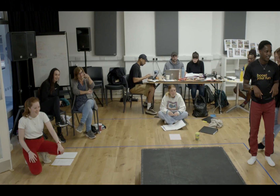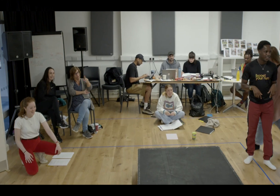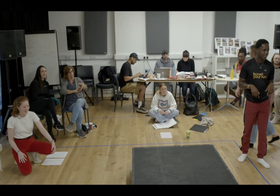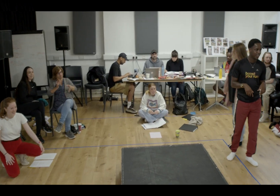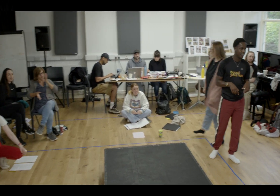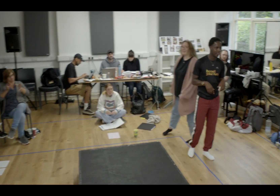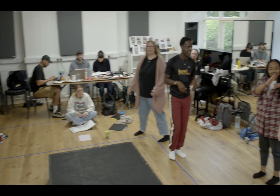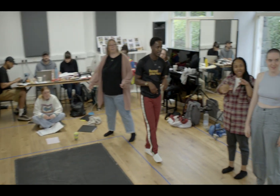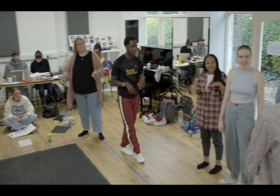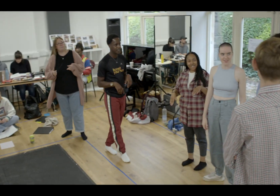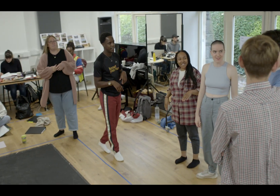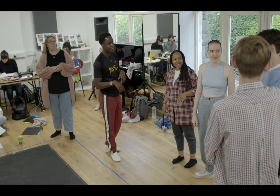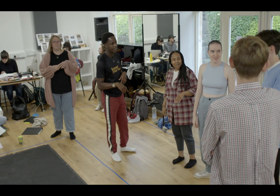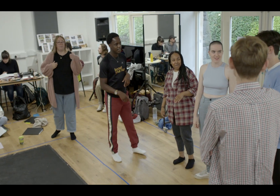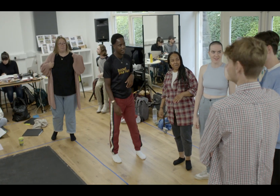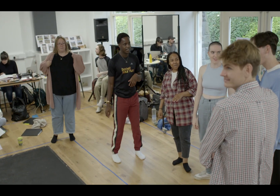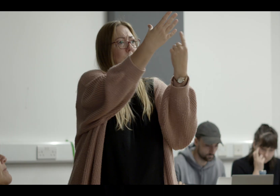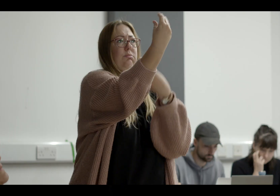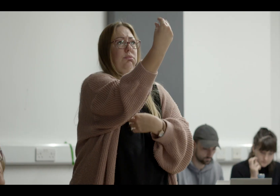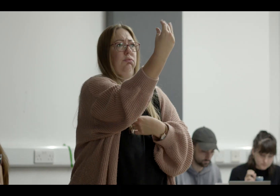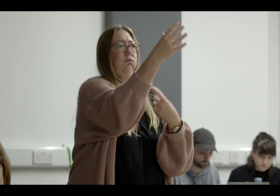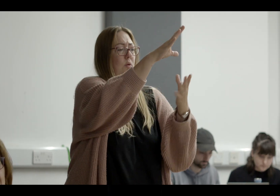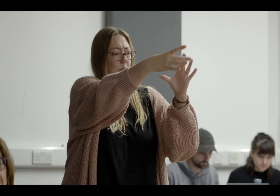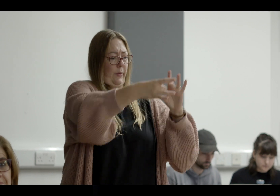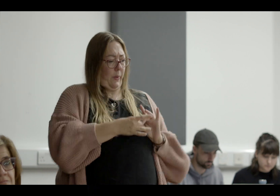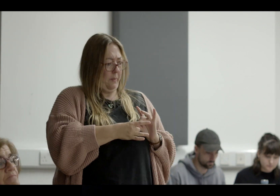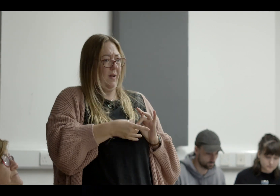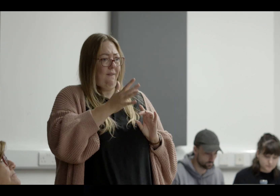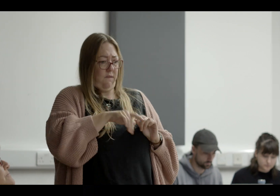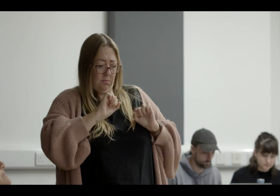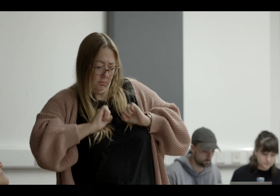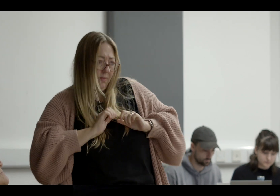What we're doing and the way that we're working is pretty innovative.